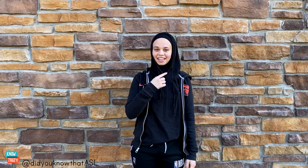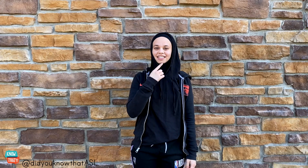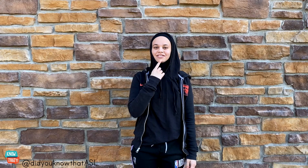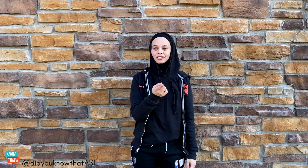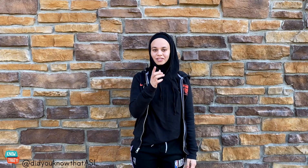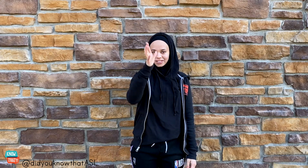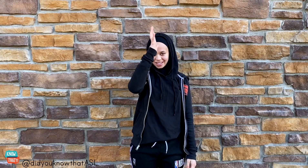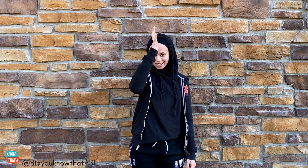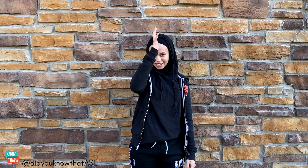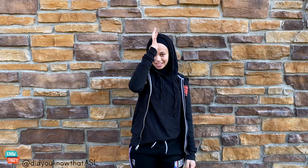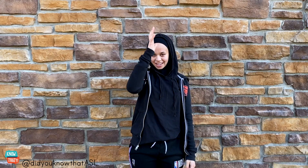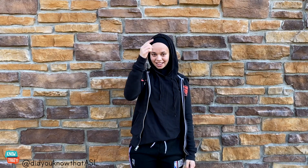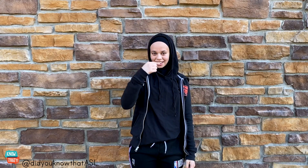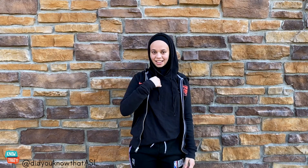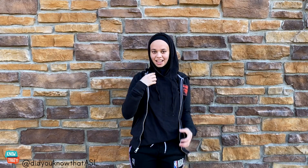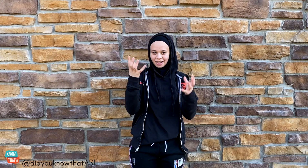I told my dad i want to box.